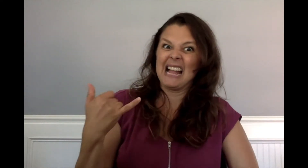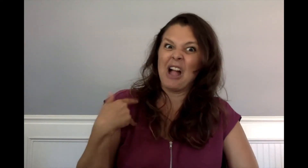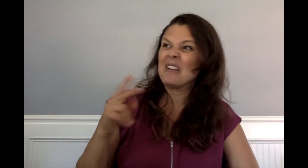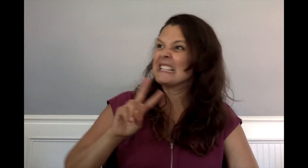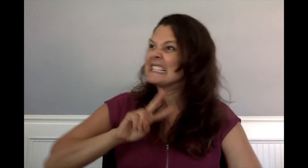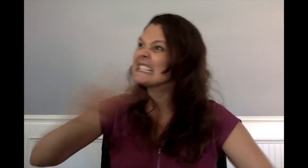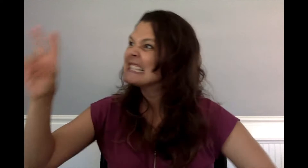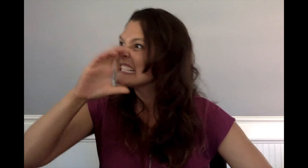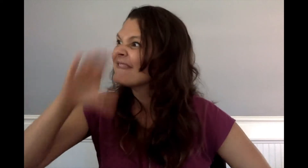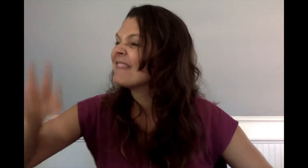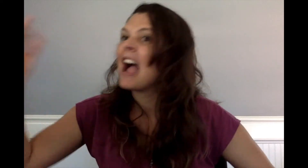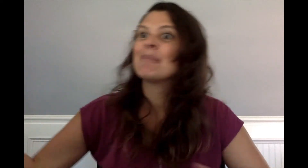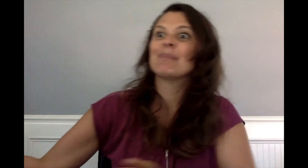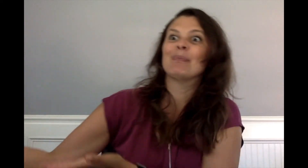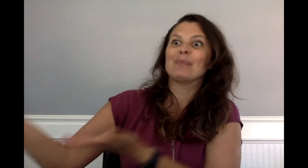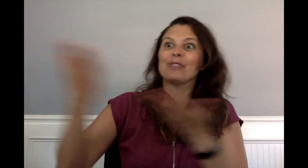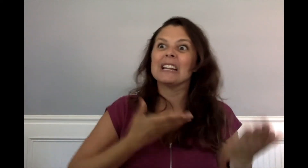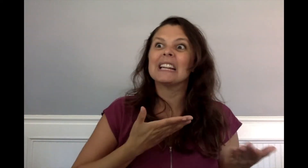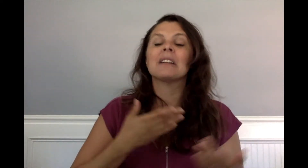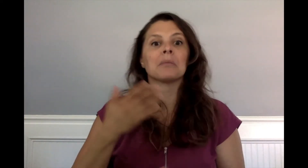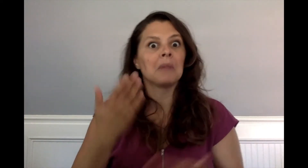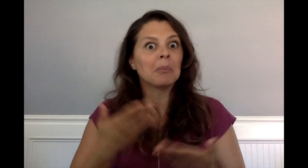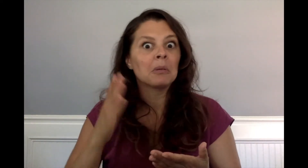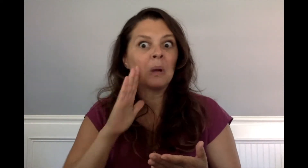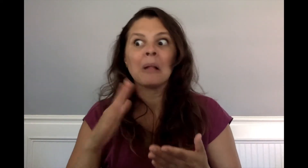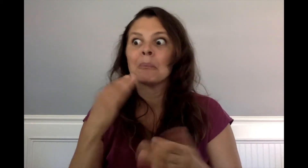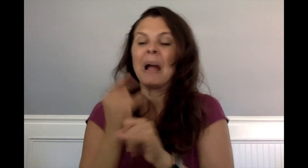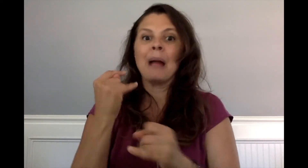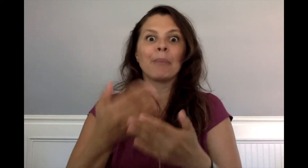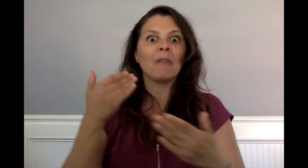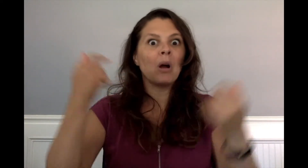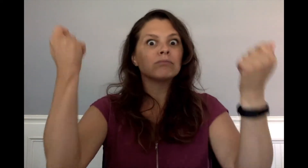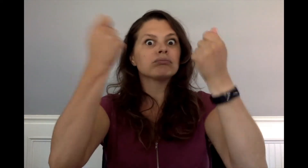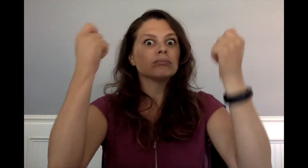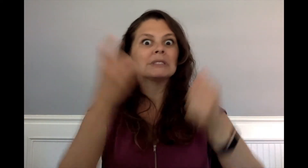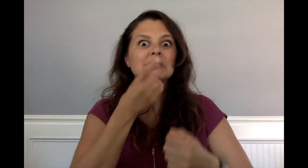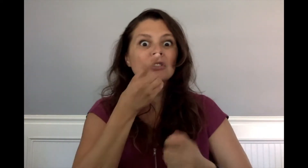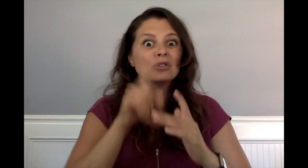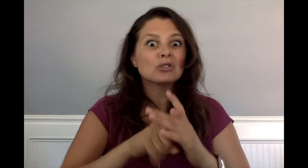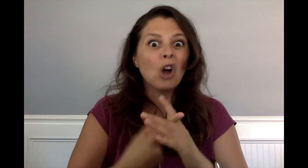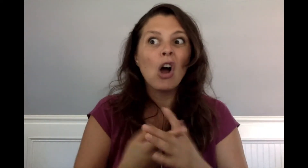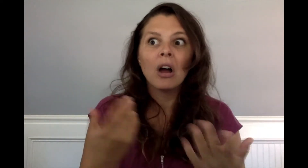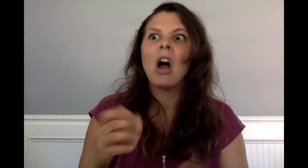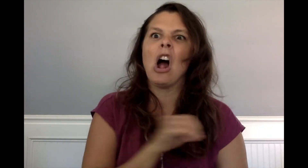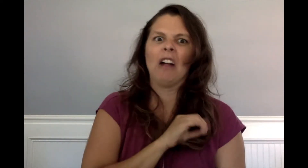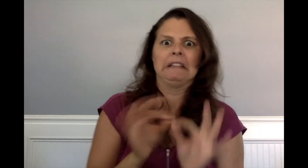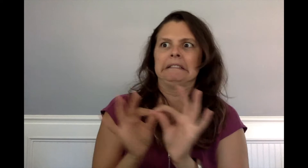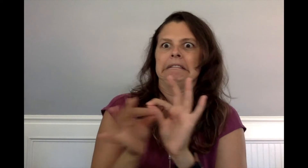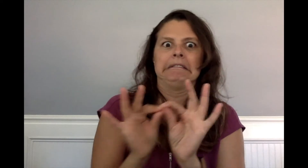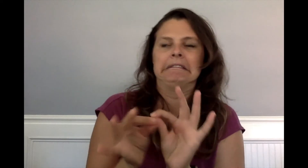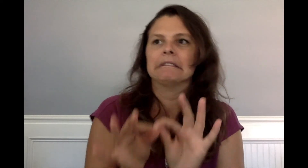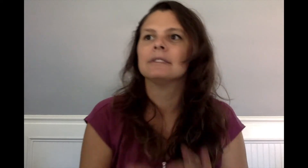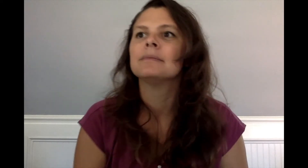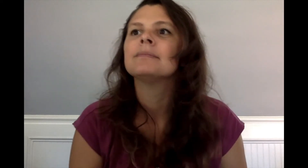"If we go now, we can be back before the celebration starts."